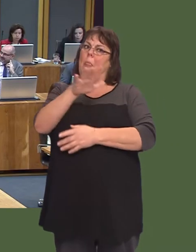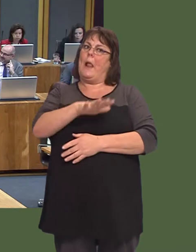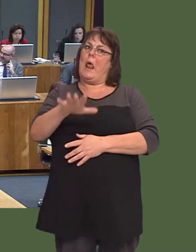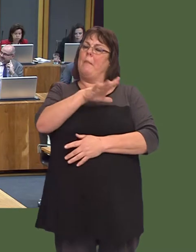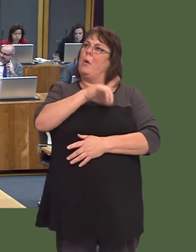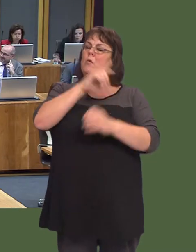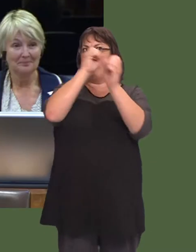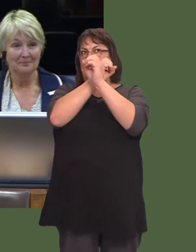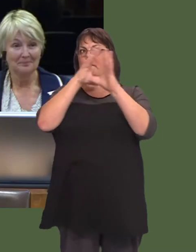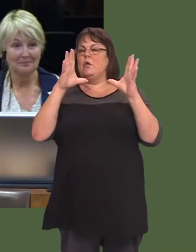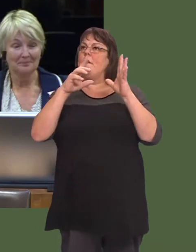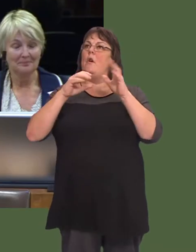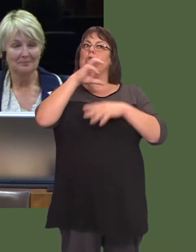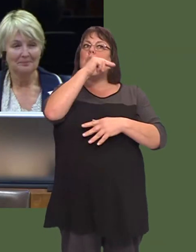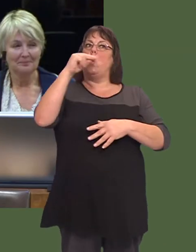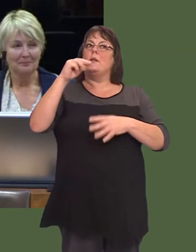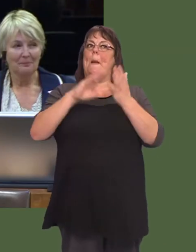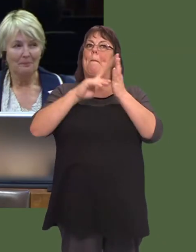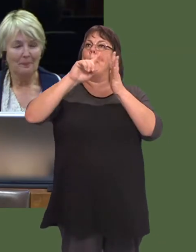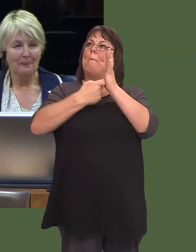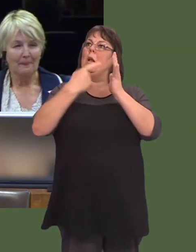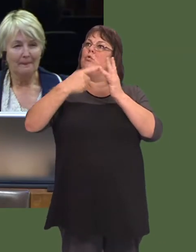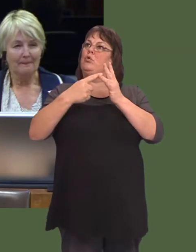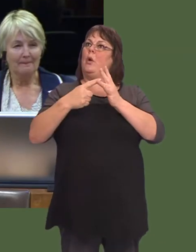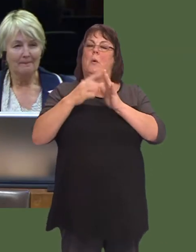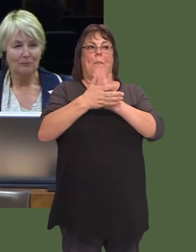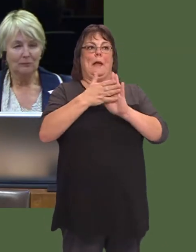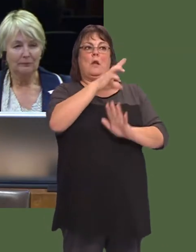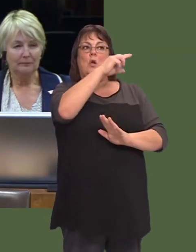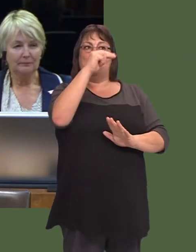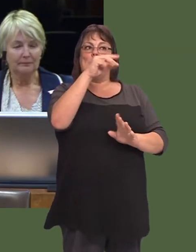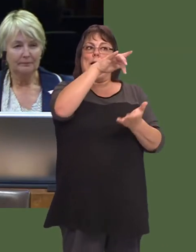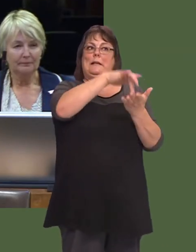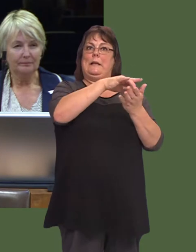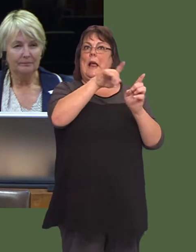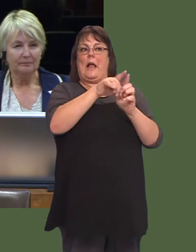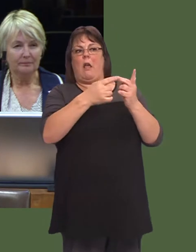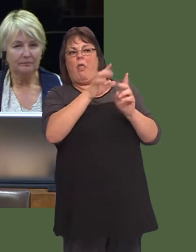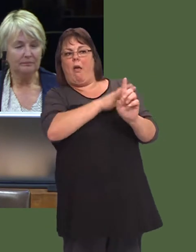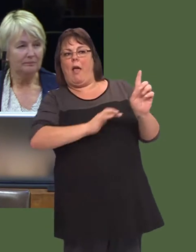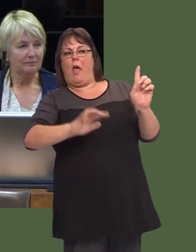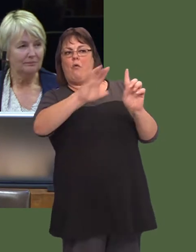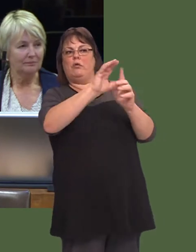a vision for a Swansea metro that has the potential to transform the city and its hinterland,